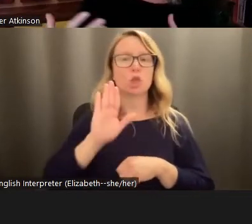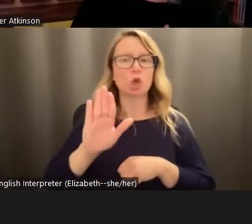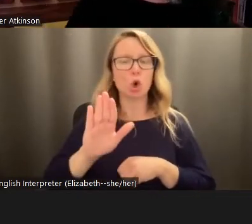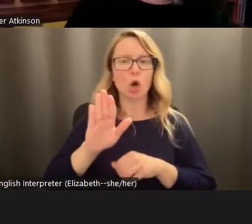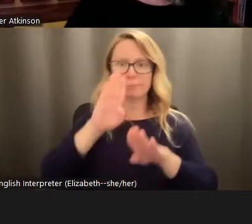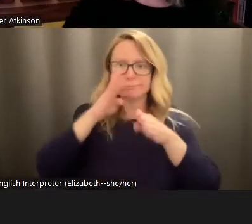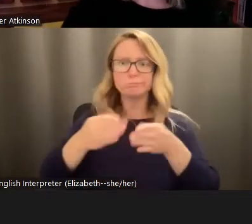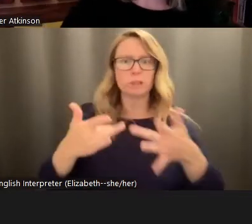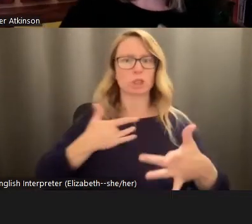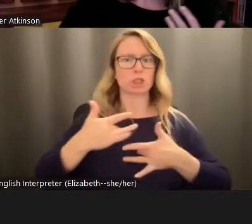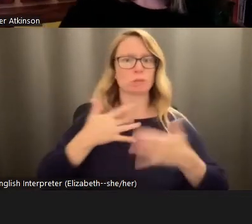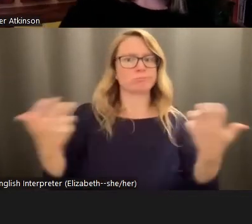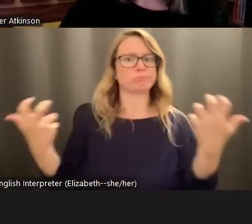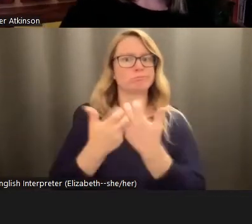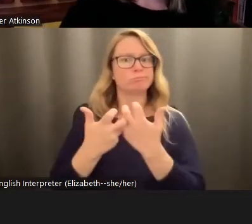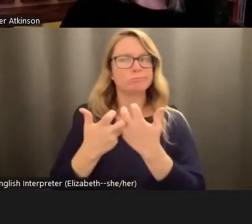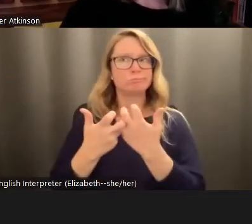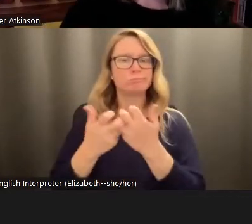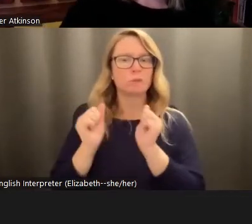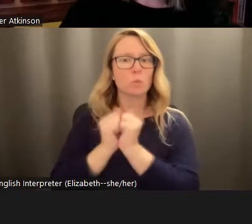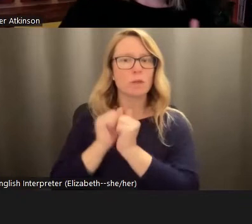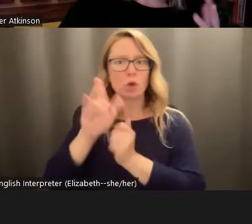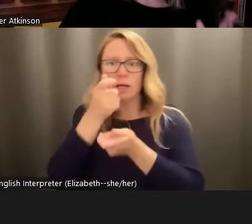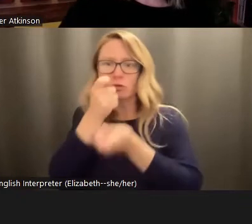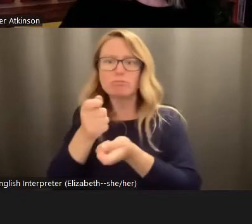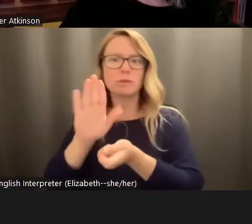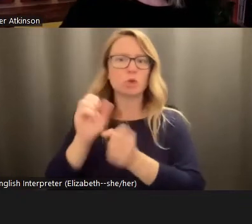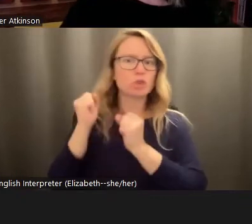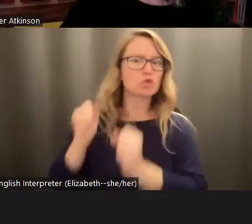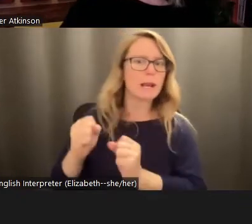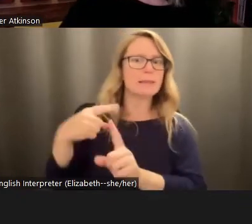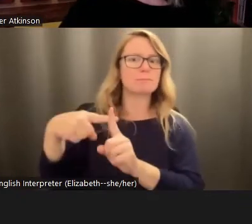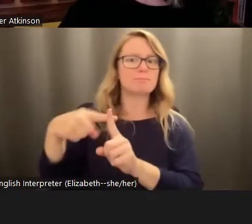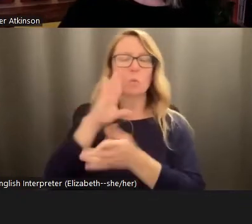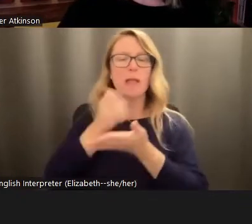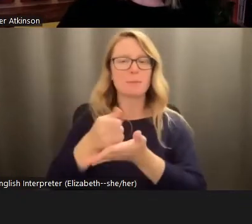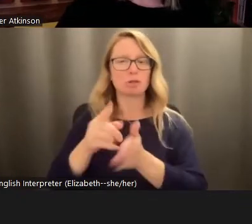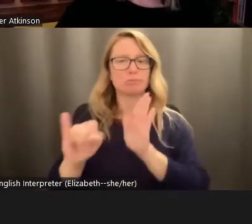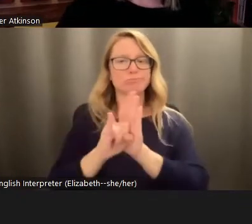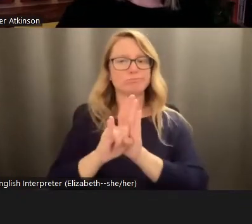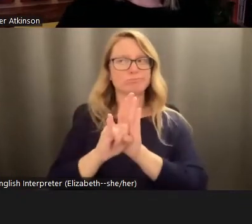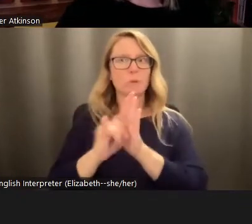aligns with your, your interest in your strength, and then it helps you identify something that you can plug into that's